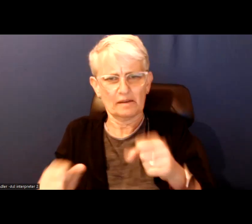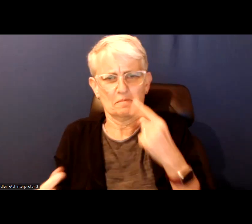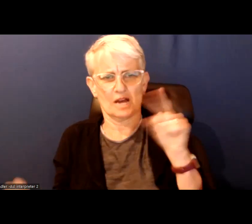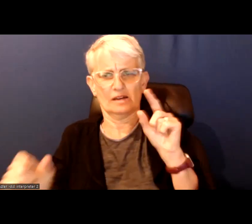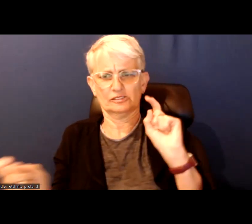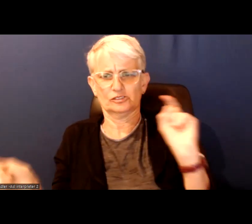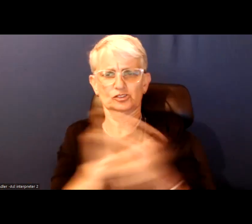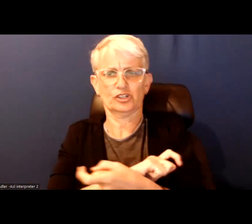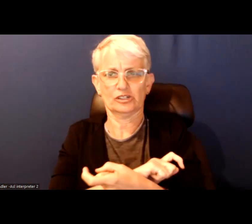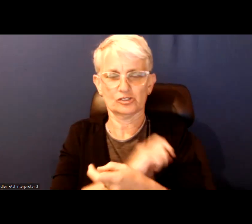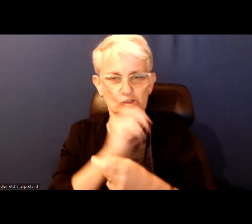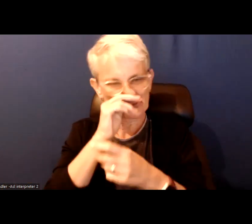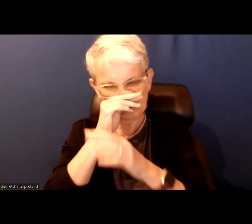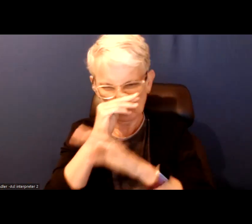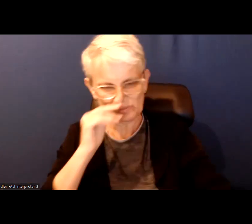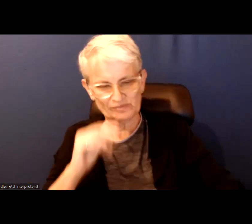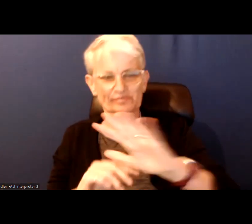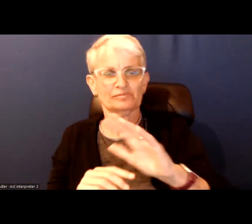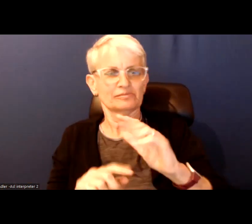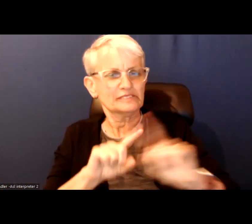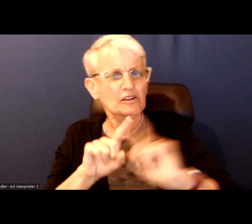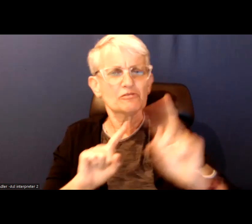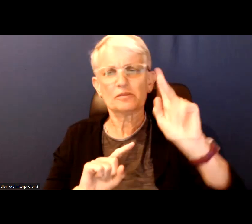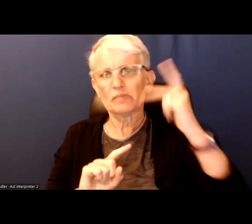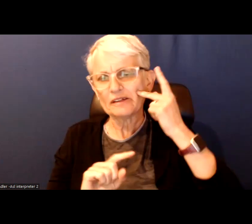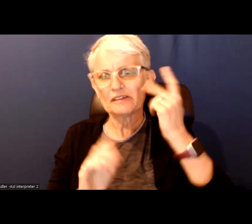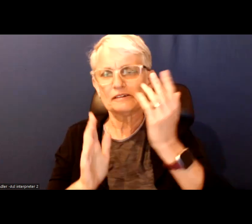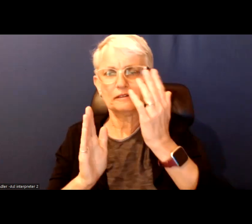With folks across the various political spectrum.